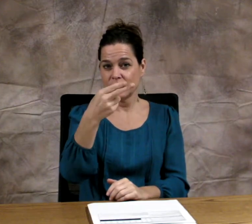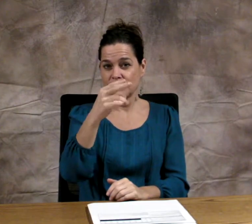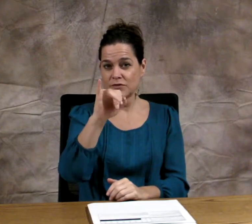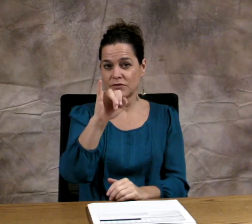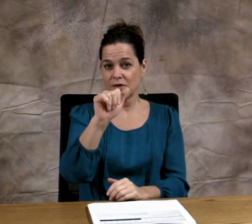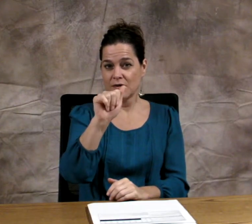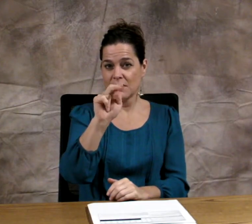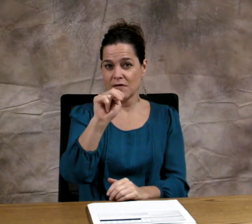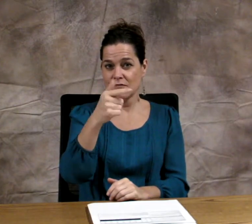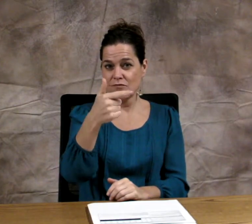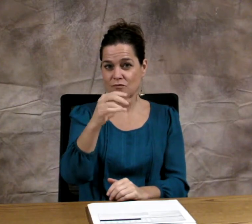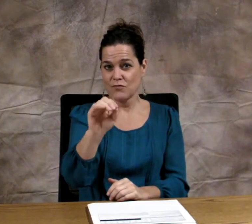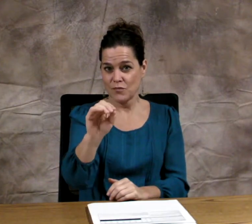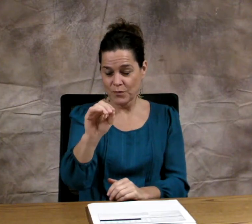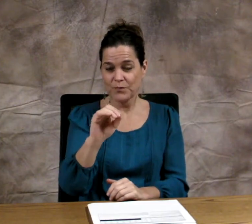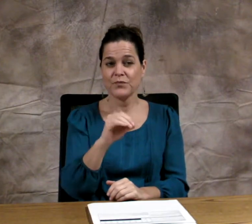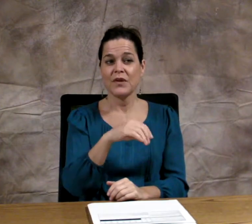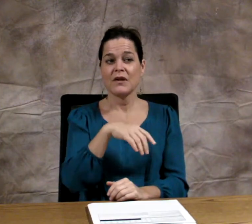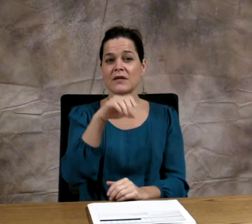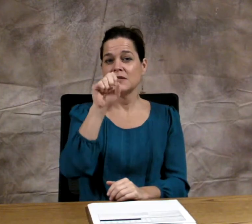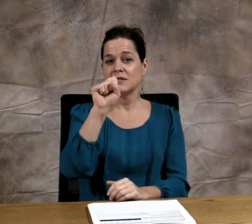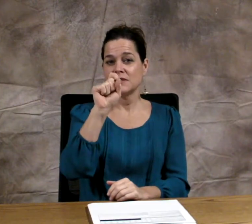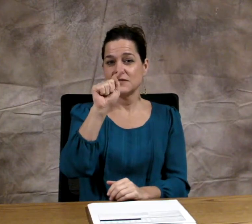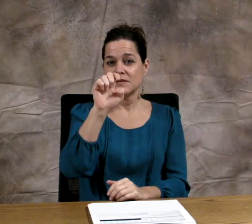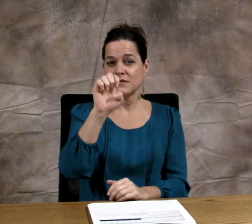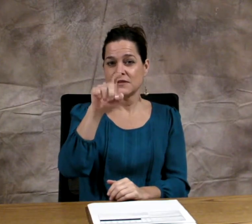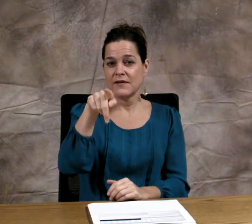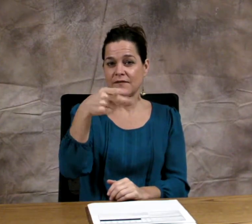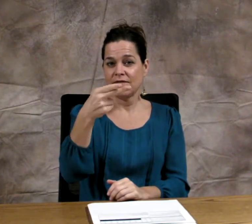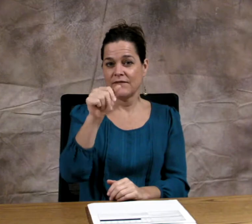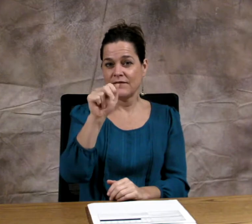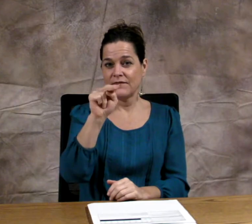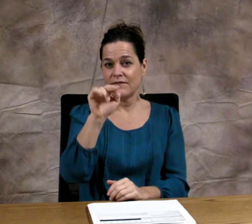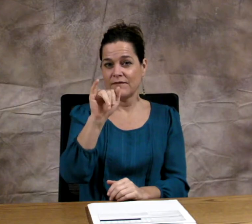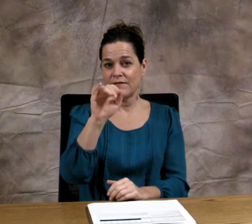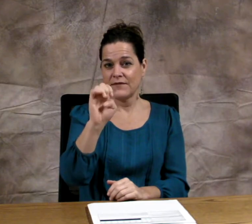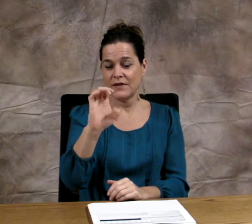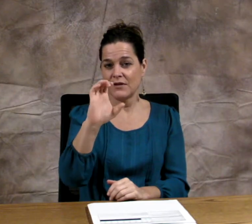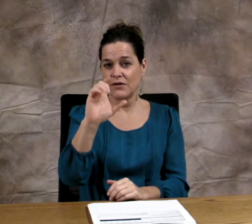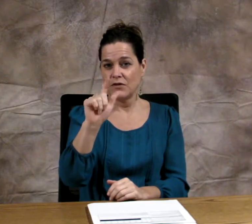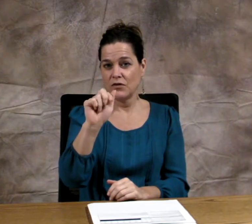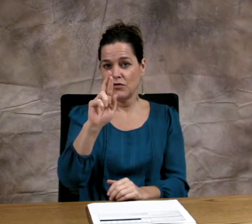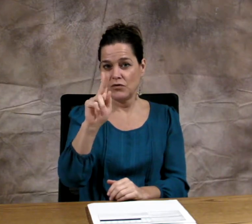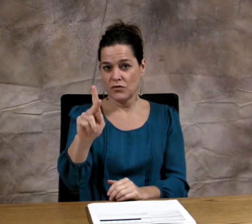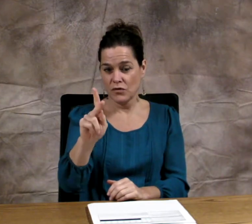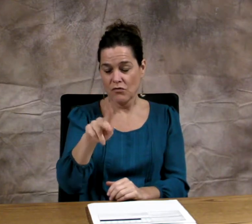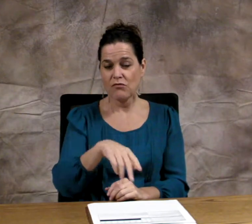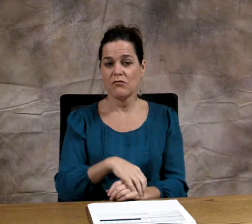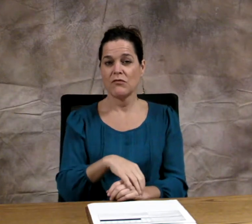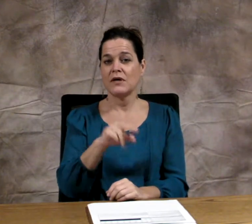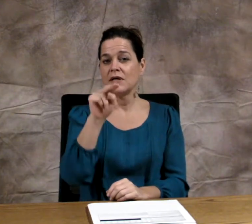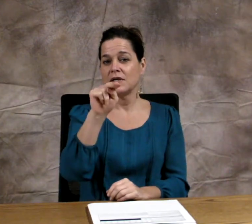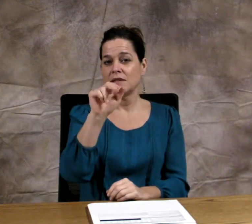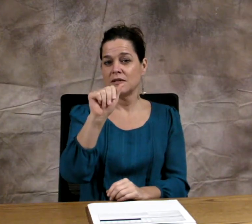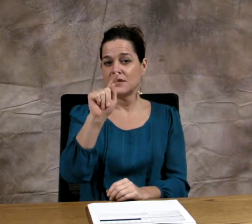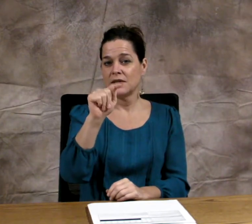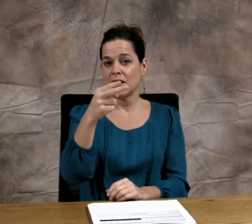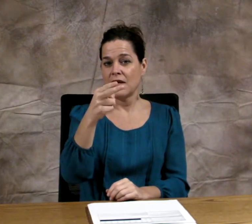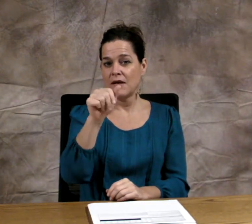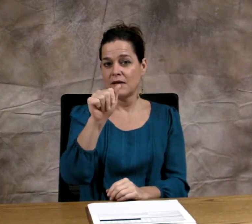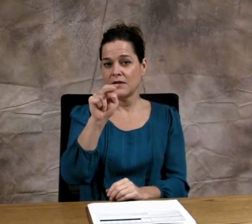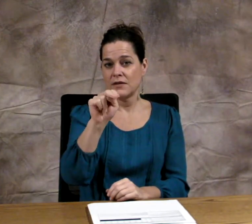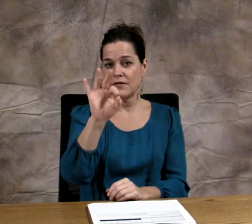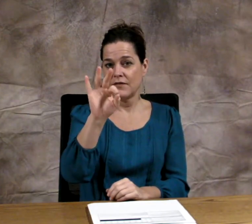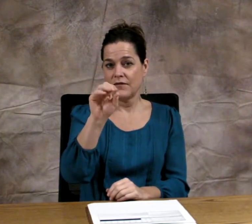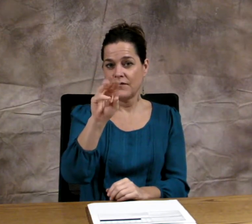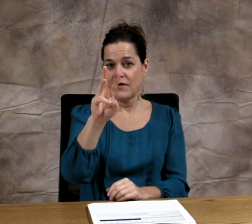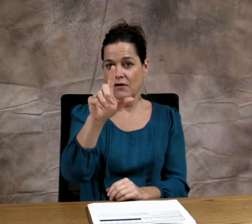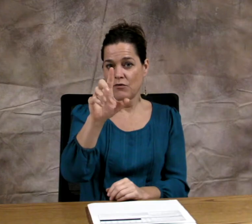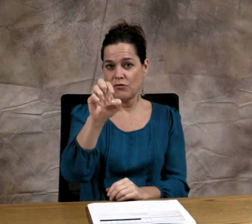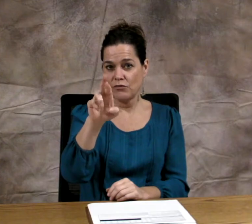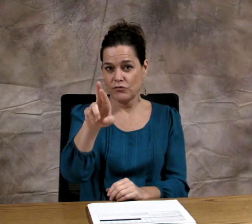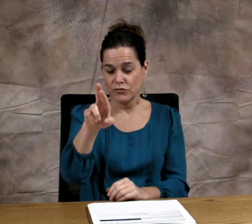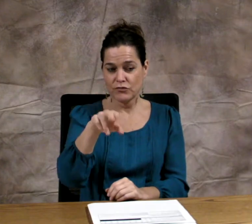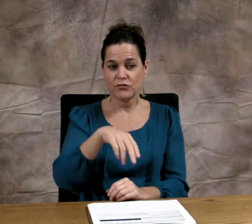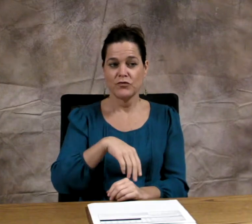Lisa Chango Stephanie Clark